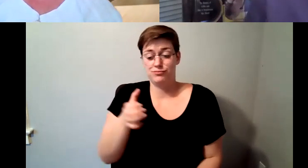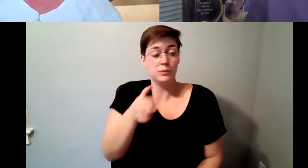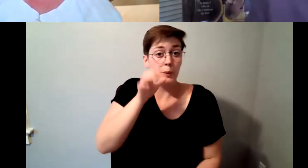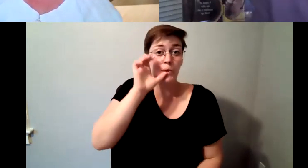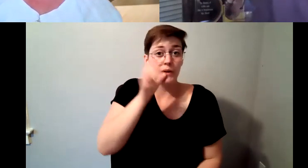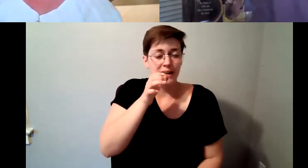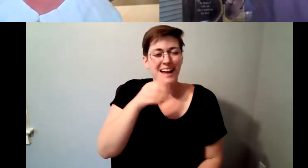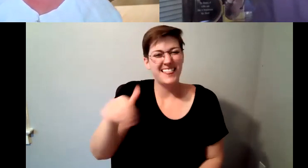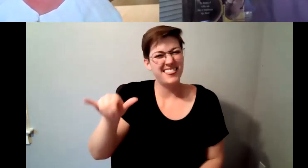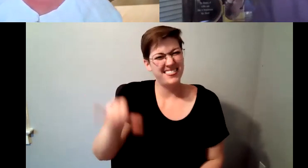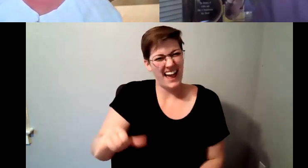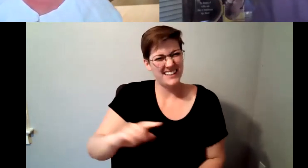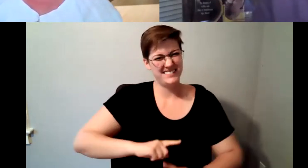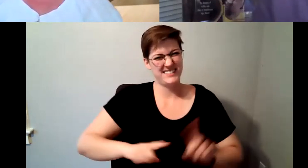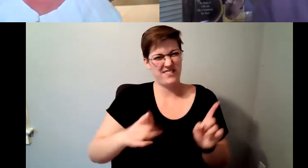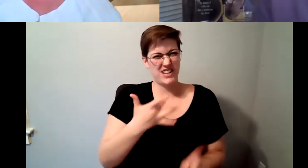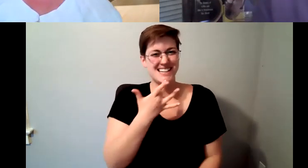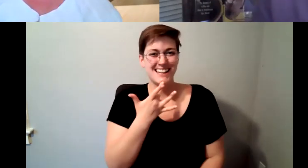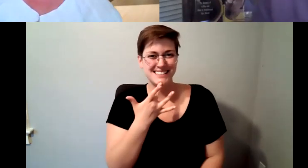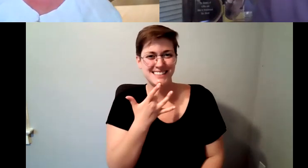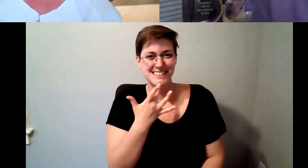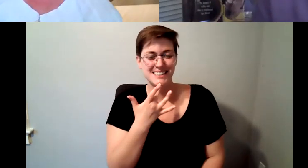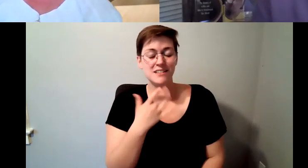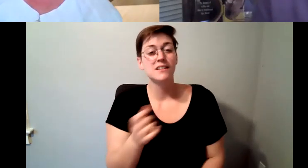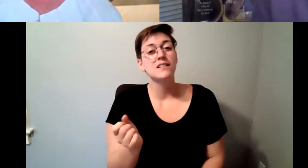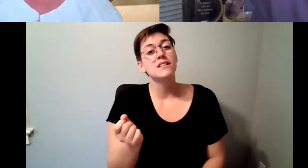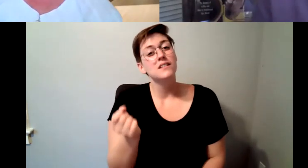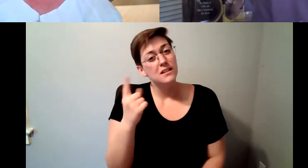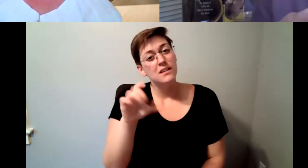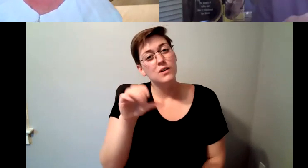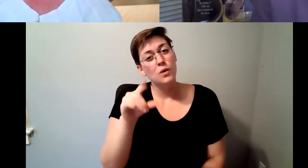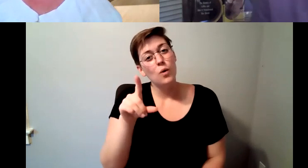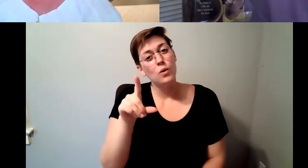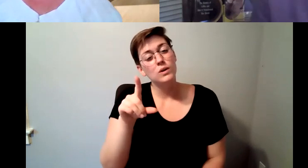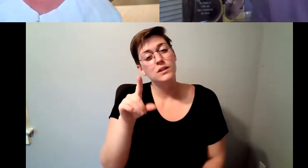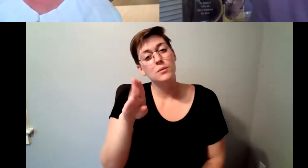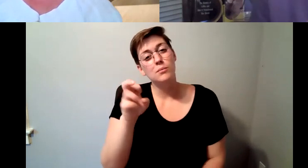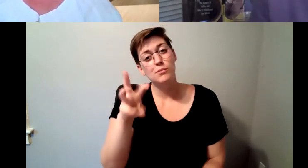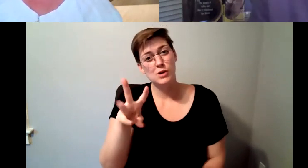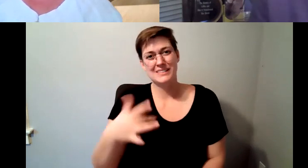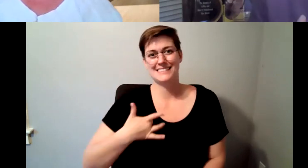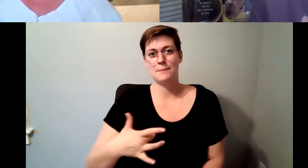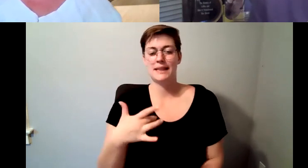D. Major Cohen: cold brew is generally described as sweeter and smoother.